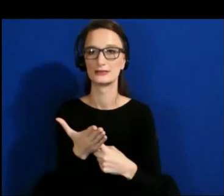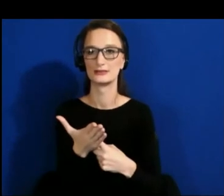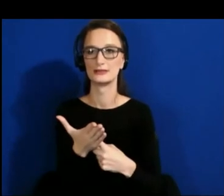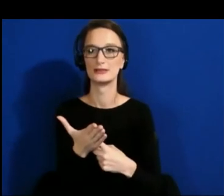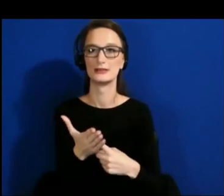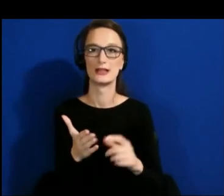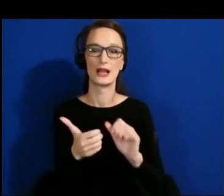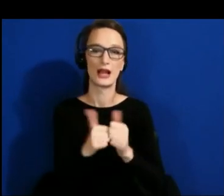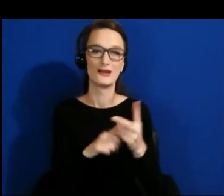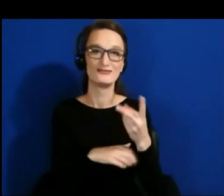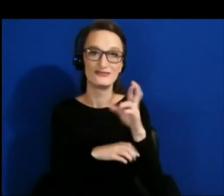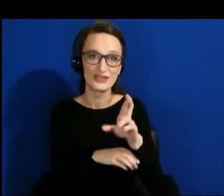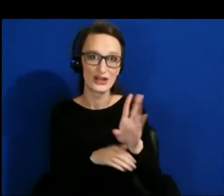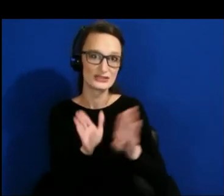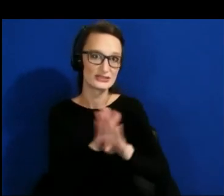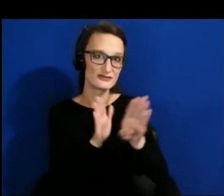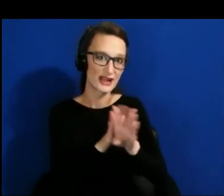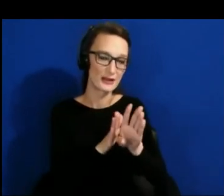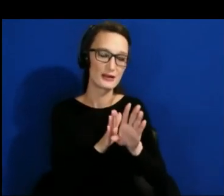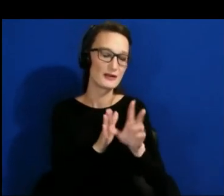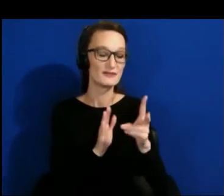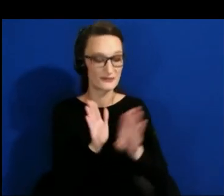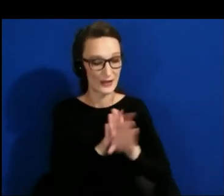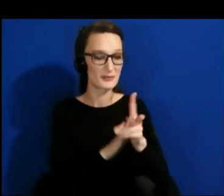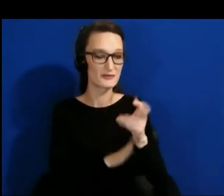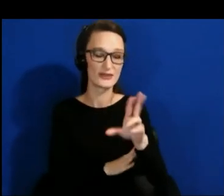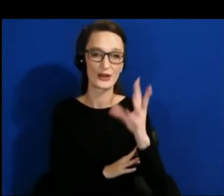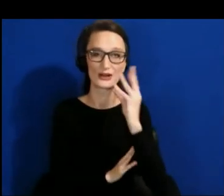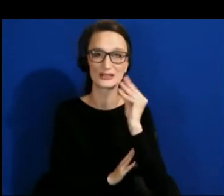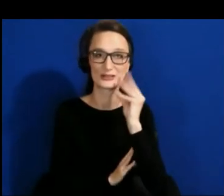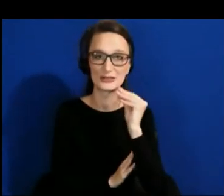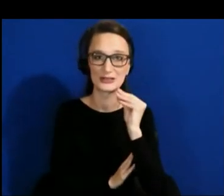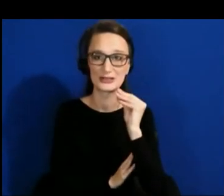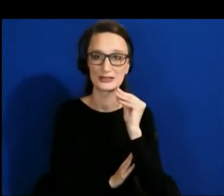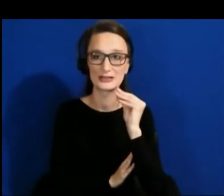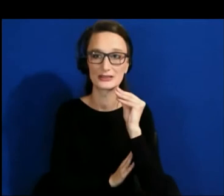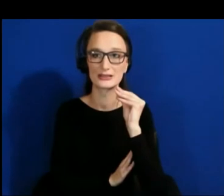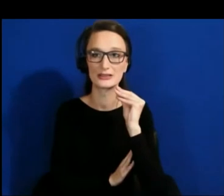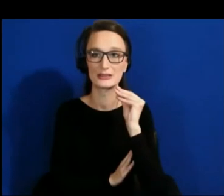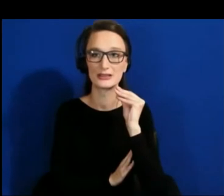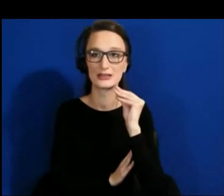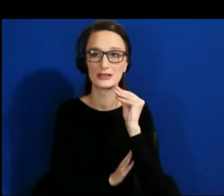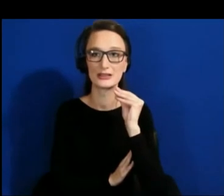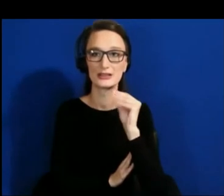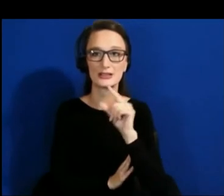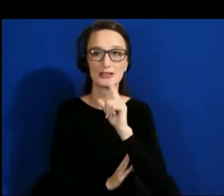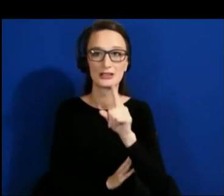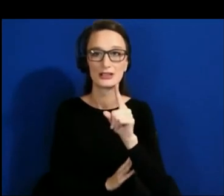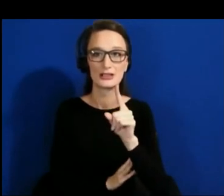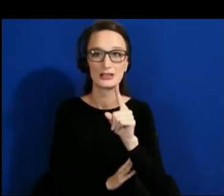The problem I’m seeing and the reason why it is slow in adoptation, is exposure.